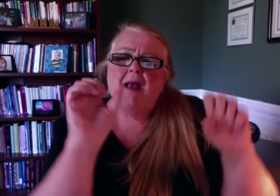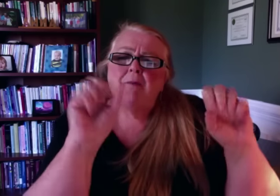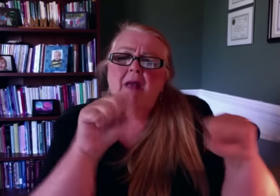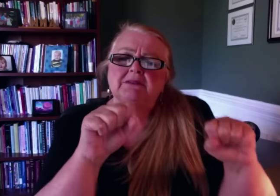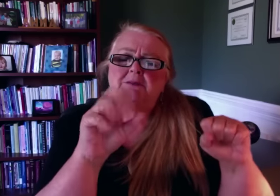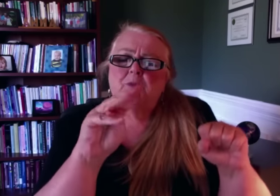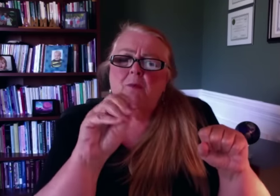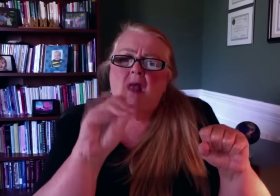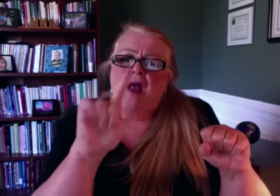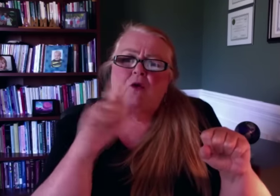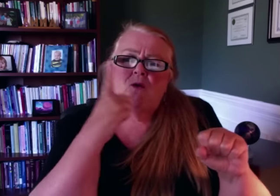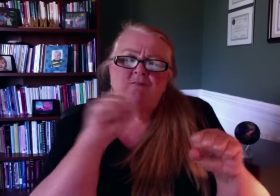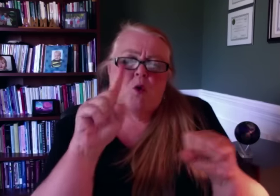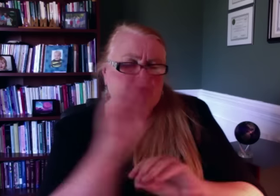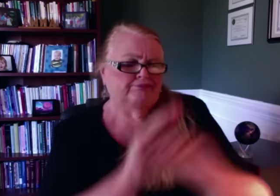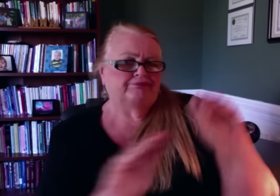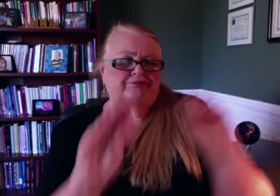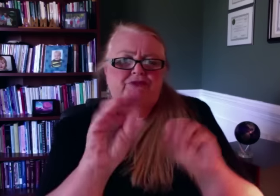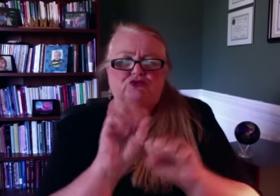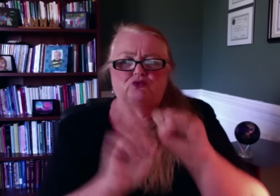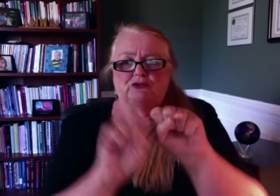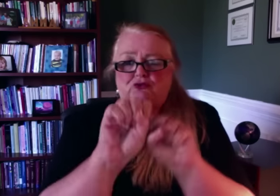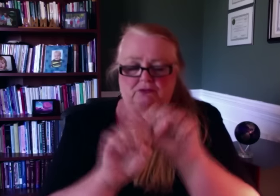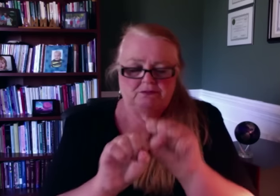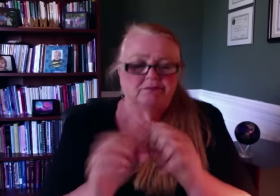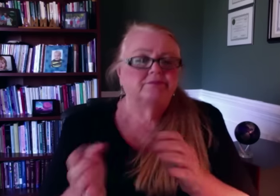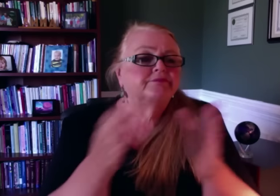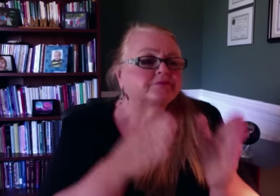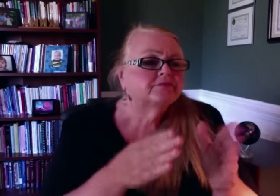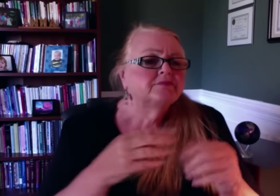We've been looking at what would be possible in terms of a restructuring.